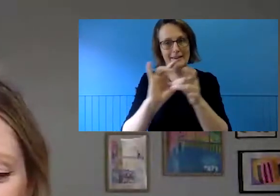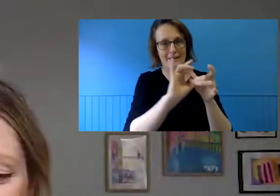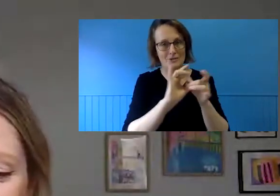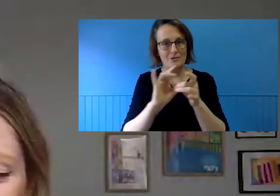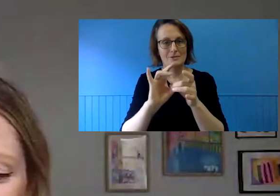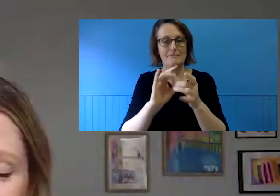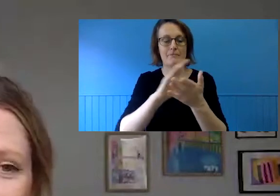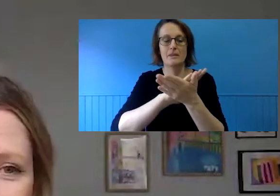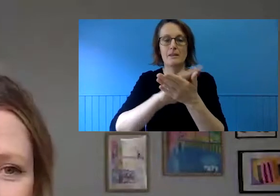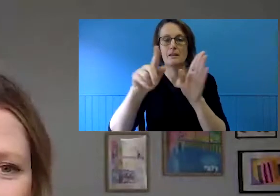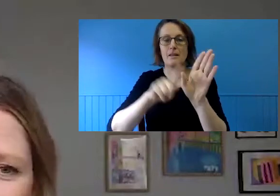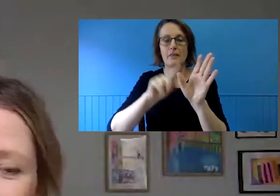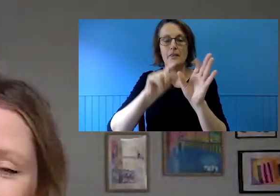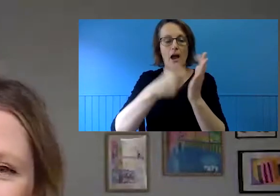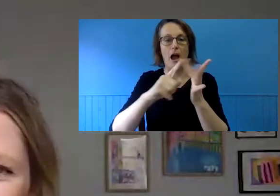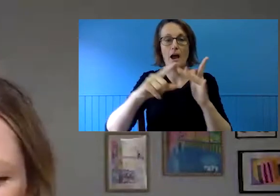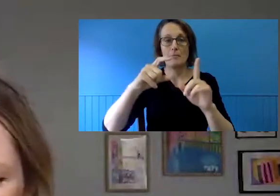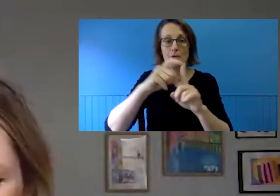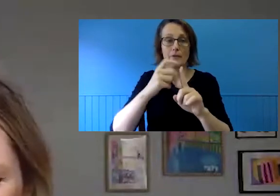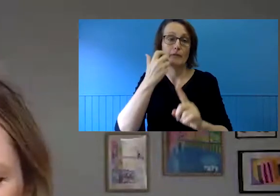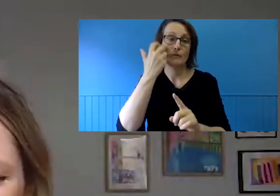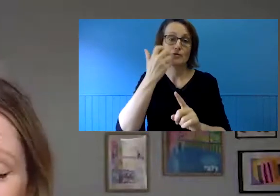guide to flexible remote and online working with Kate Larsen.